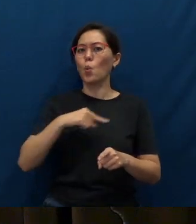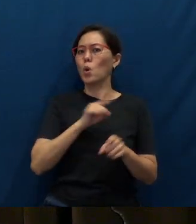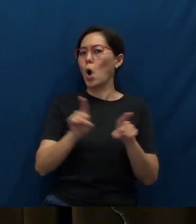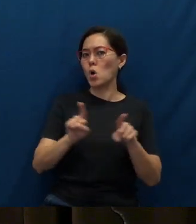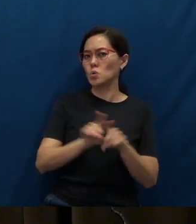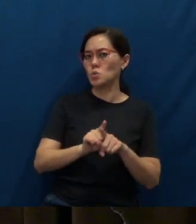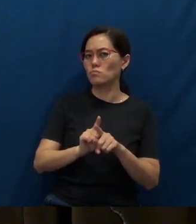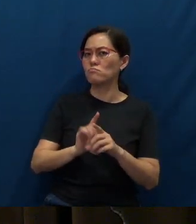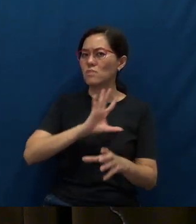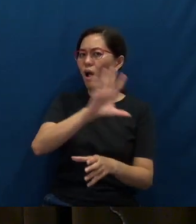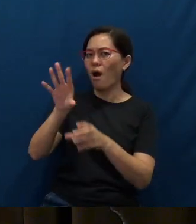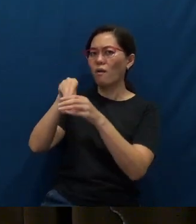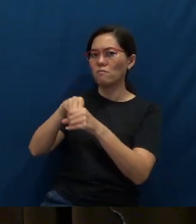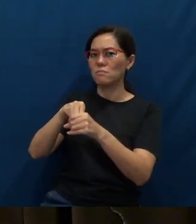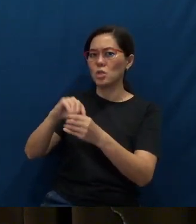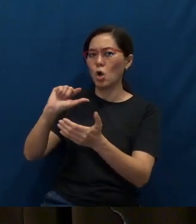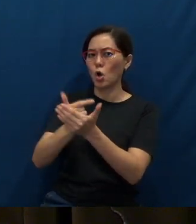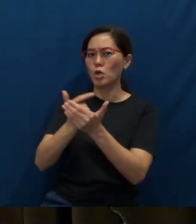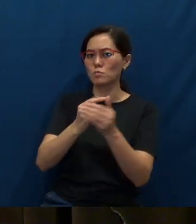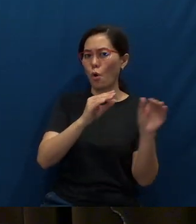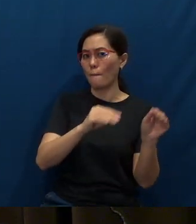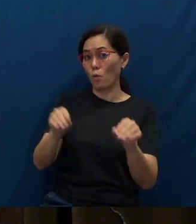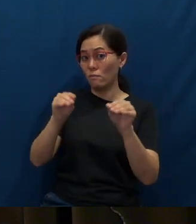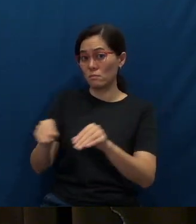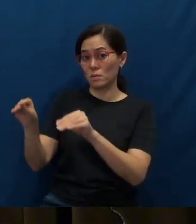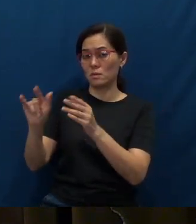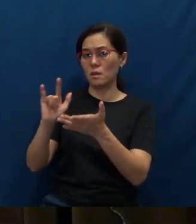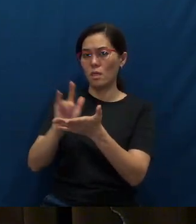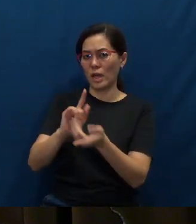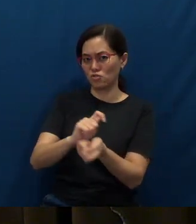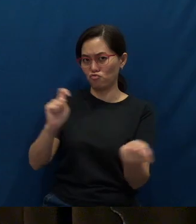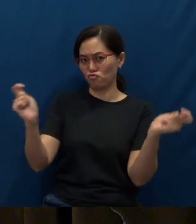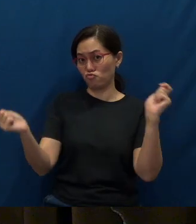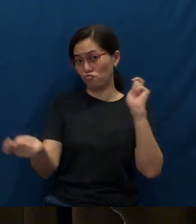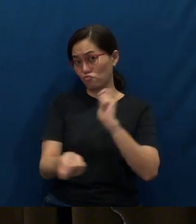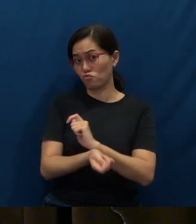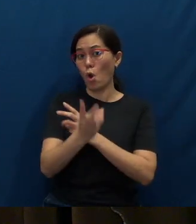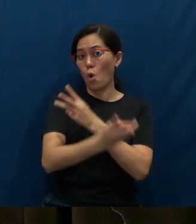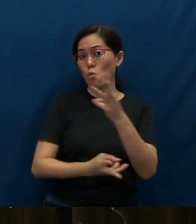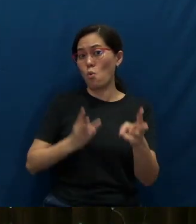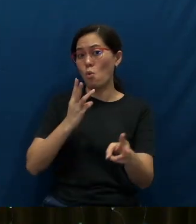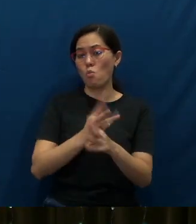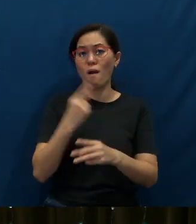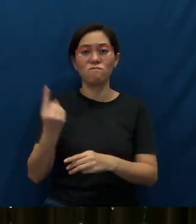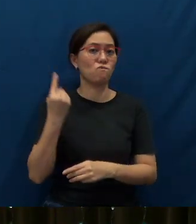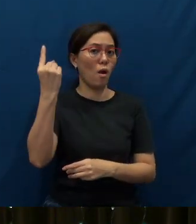a gospel movement that has transformed the world forever,